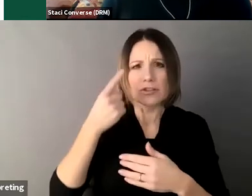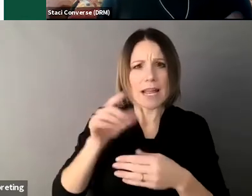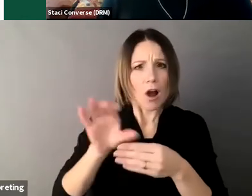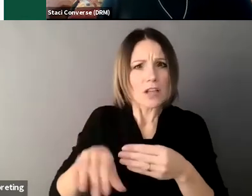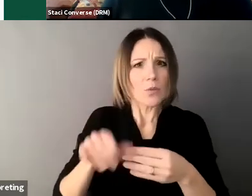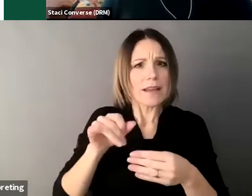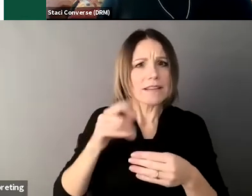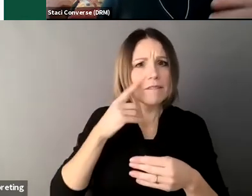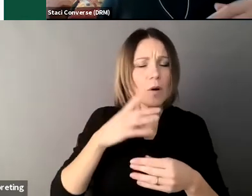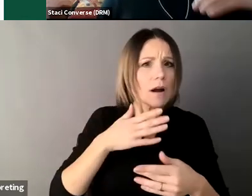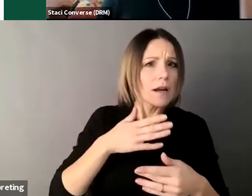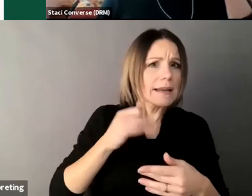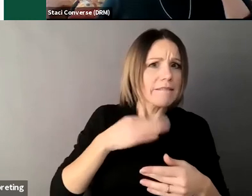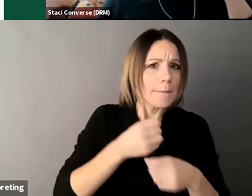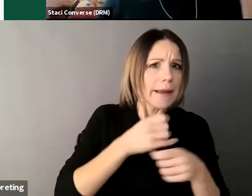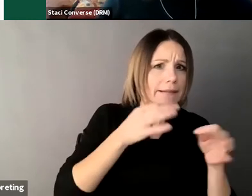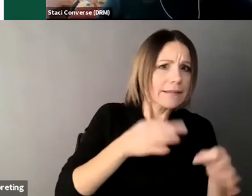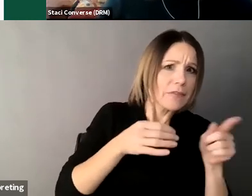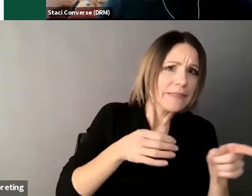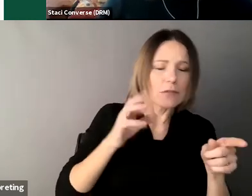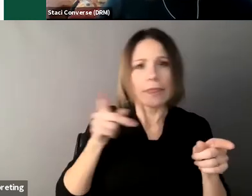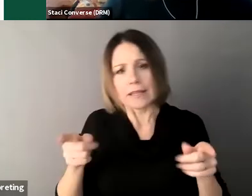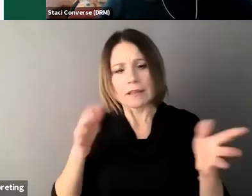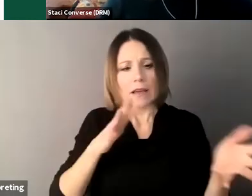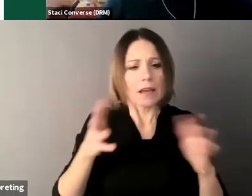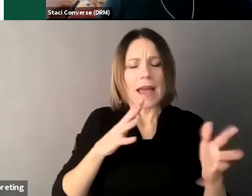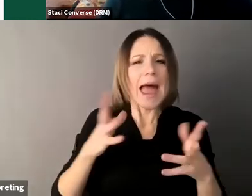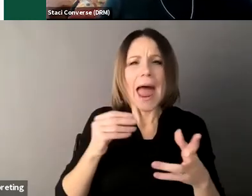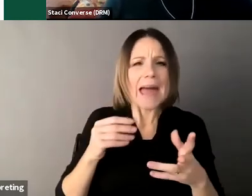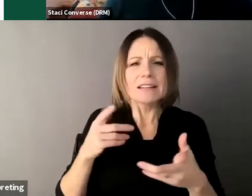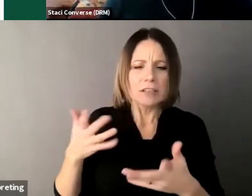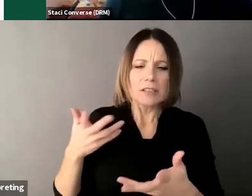and again you know yeah there's a ton of different types of support a person can